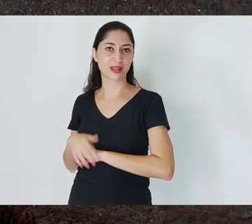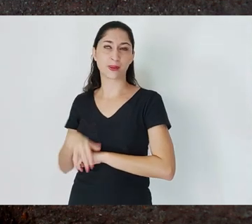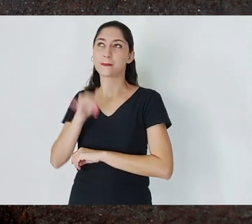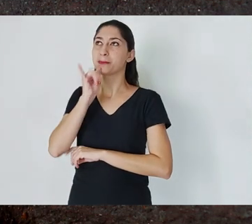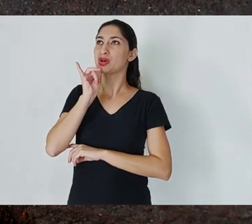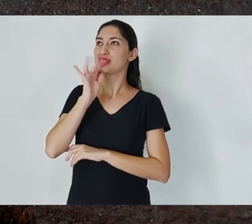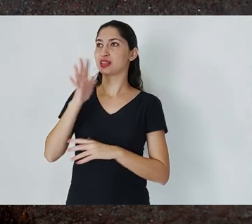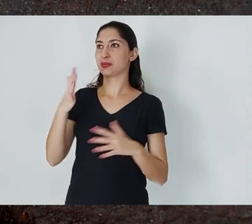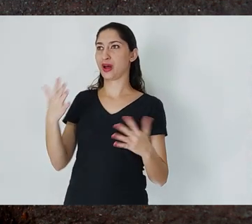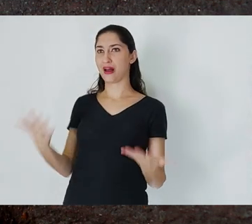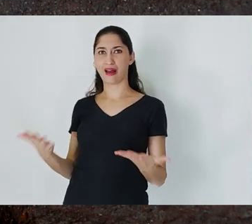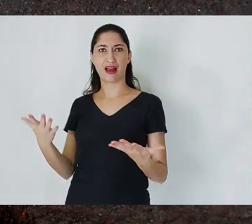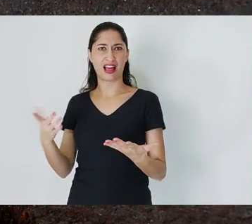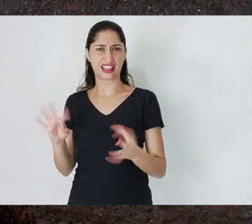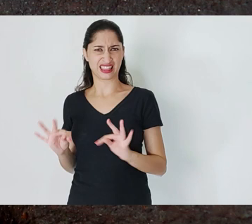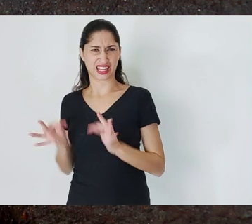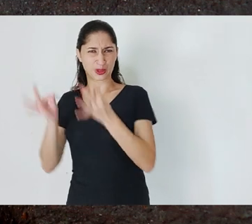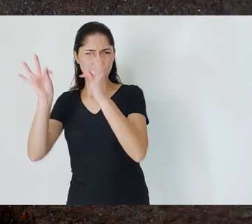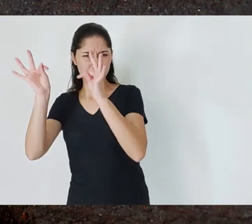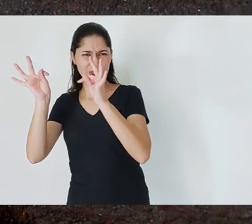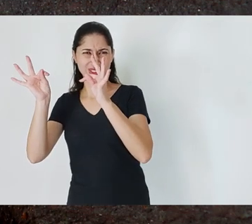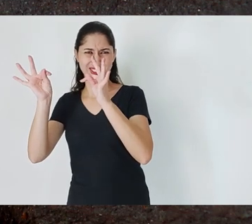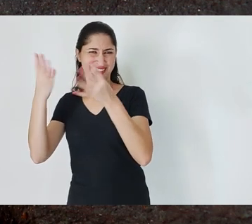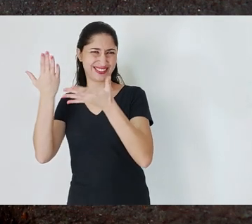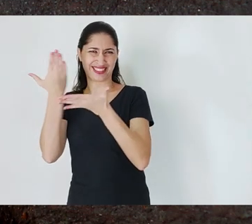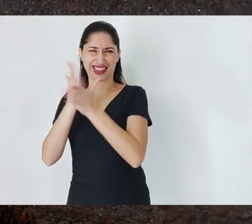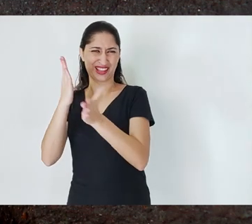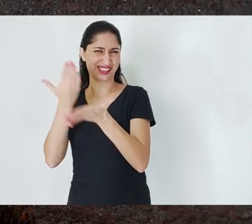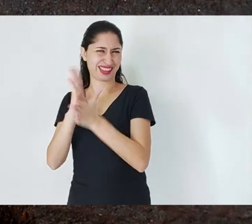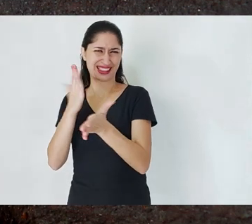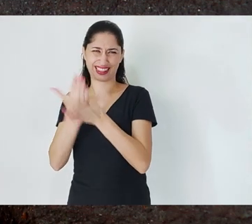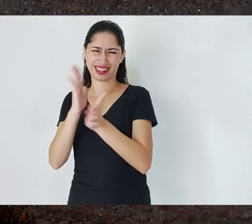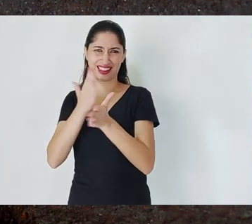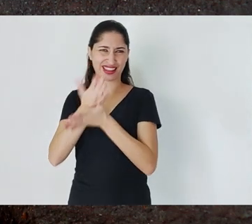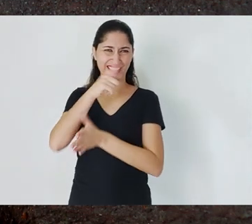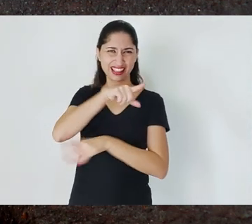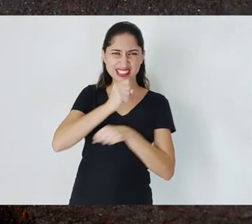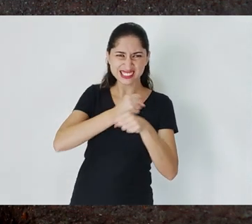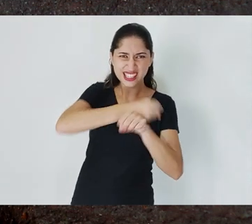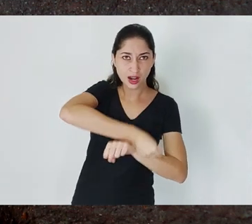there is no such thing as slavery is incompatible with technology. They were used all the time.